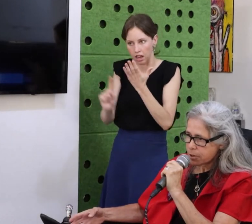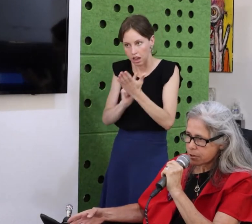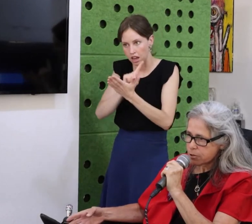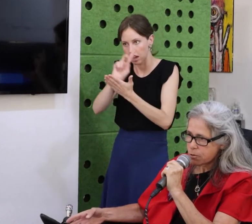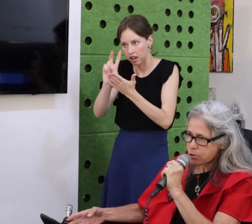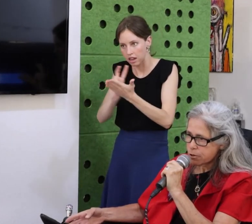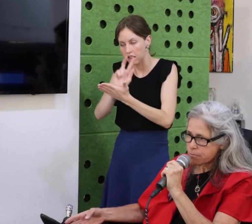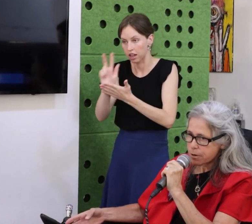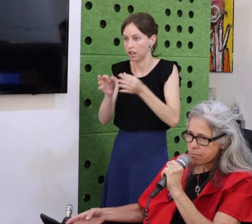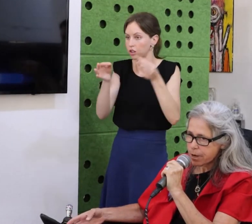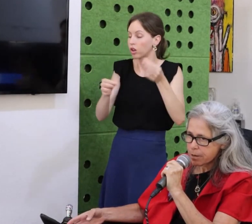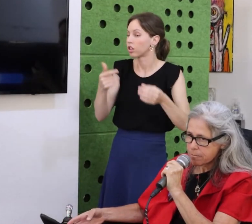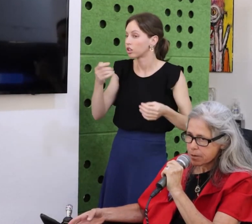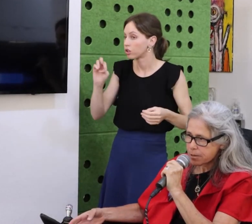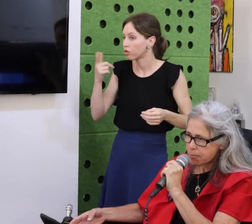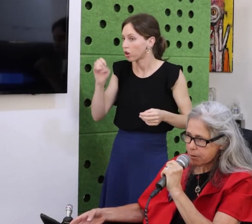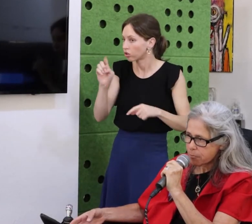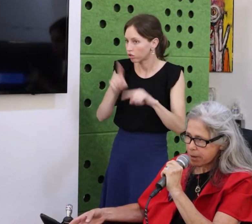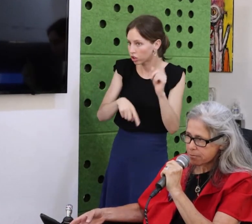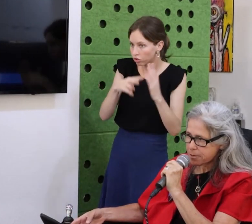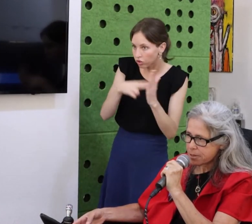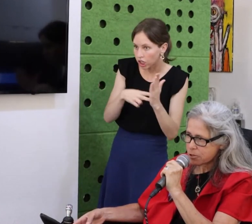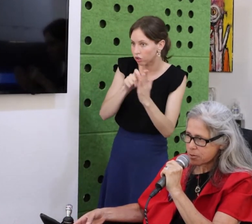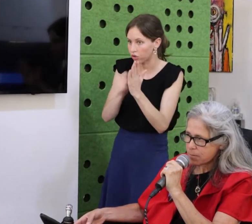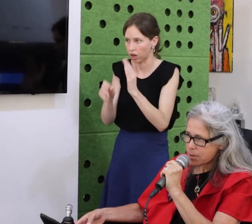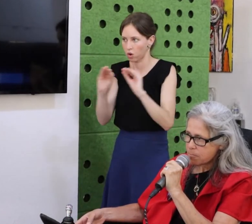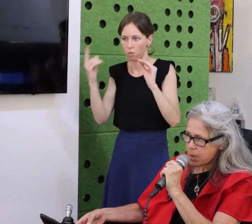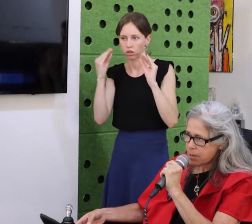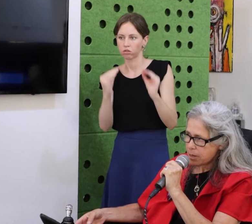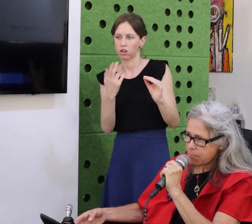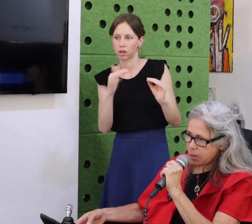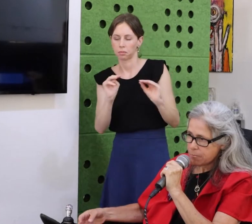On behalf of the board, we welcome you and we thank you.